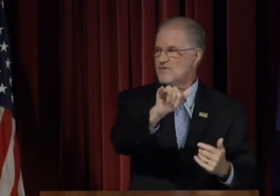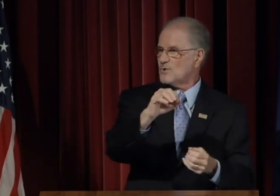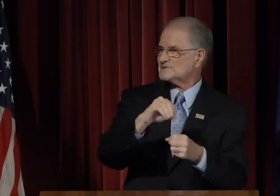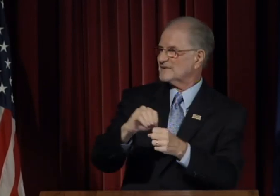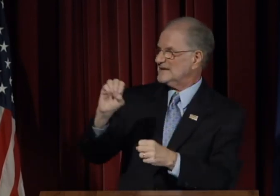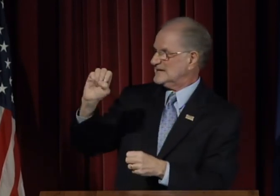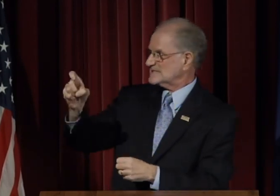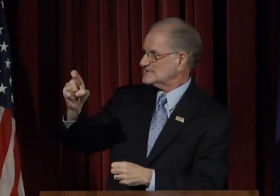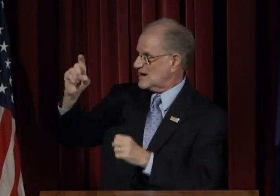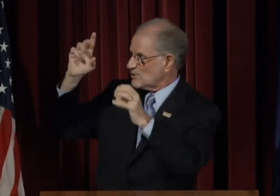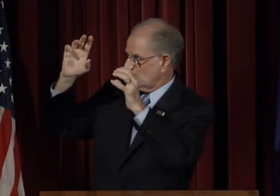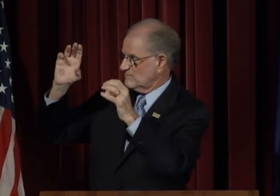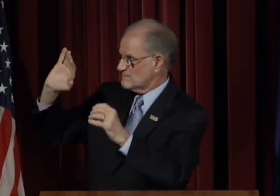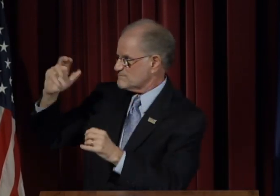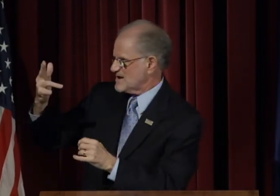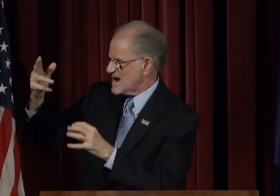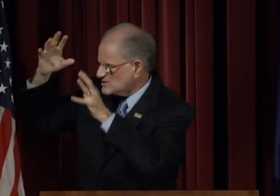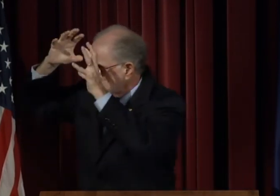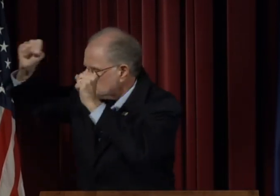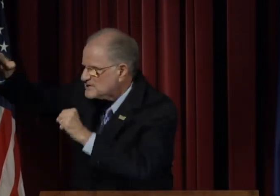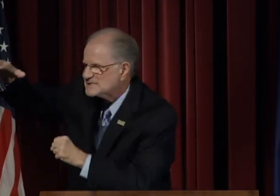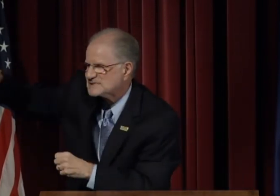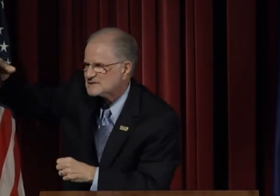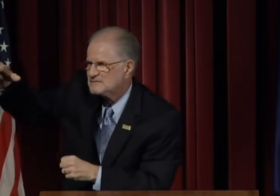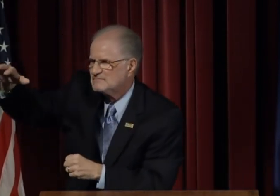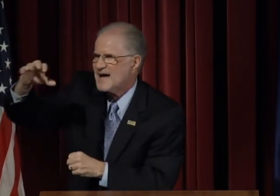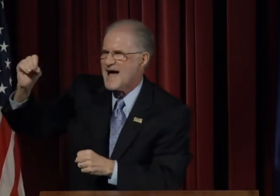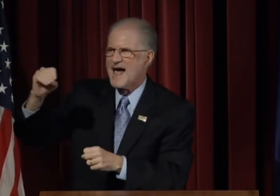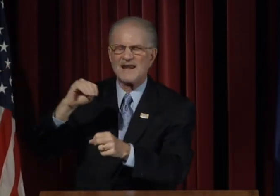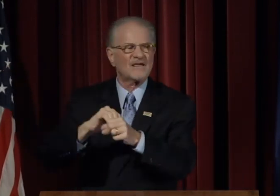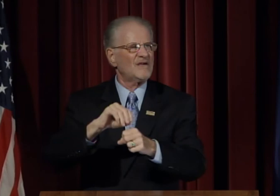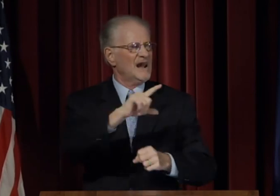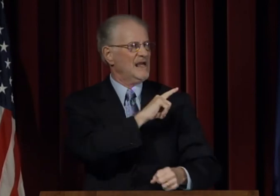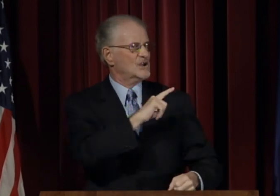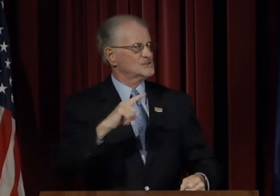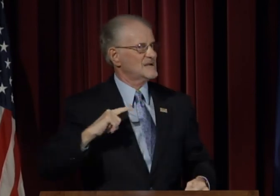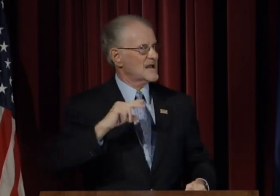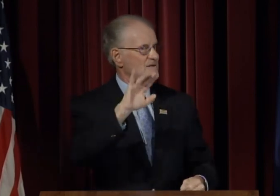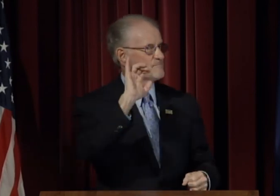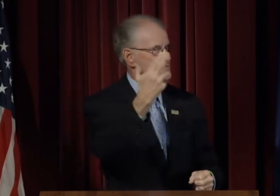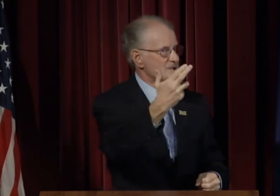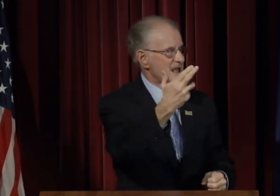We want to be able to communicate to those in the Executive branch and the Legislative branch that we are serving more students.